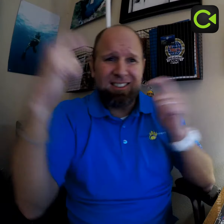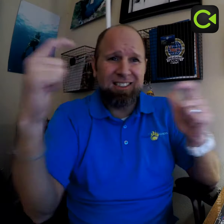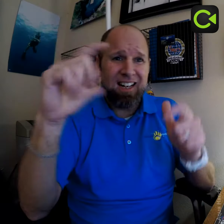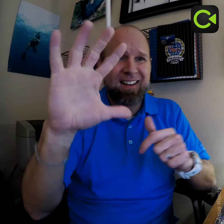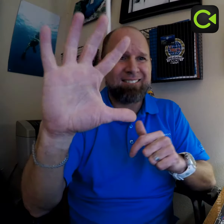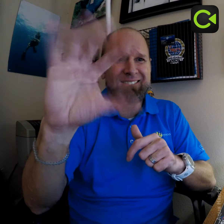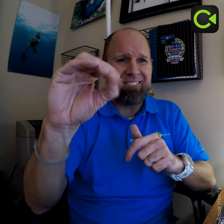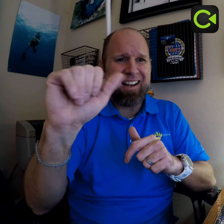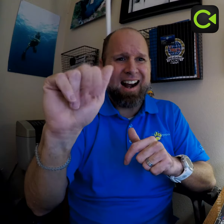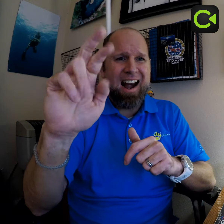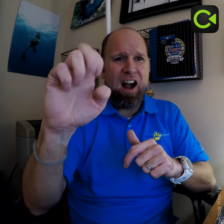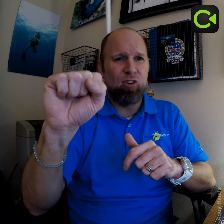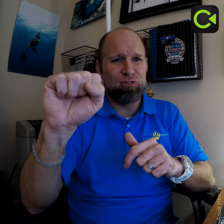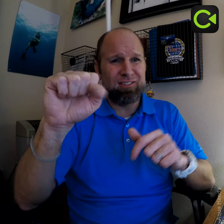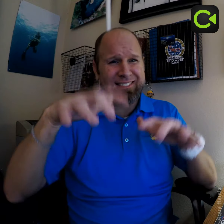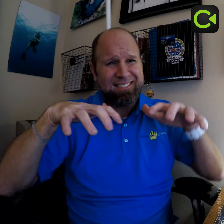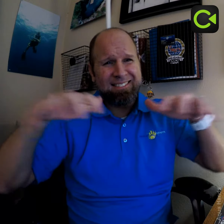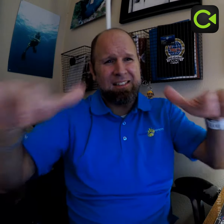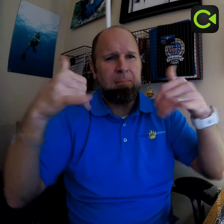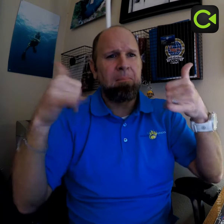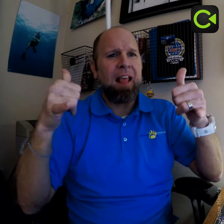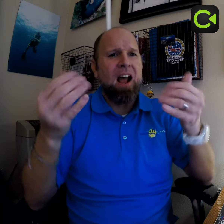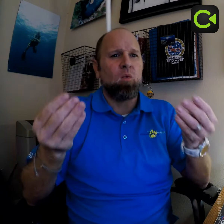It's a gigantic 50-acre full playground